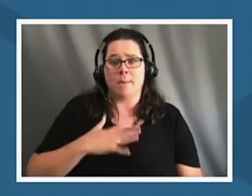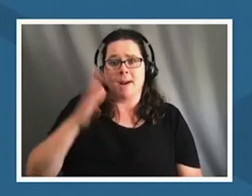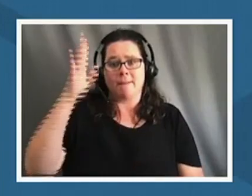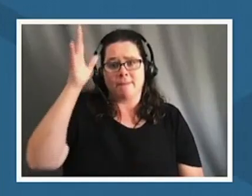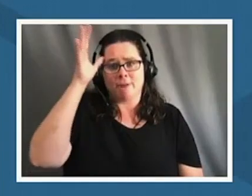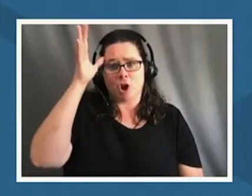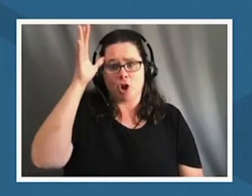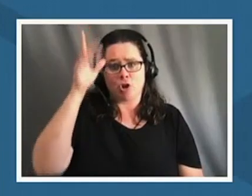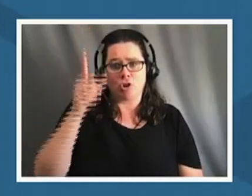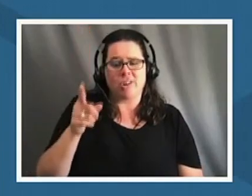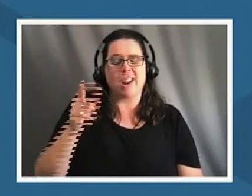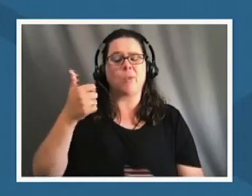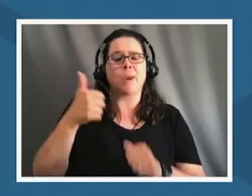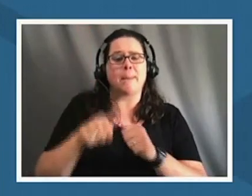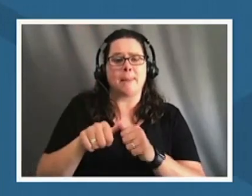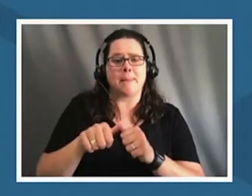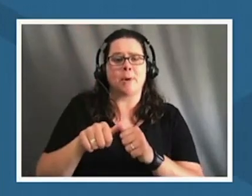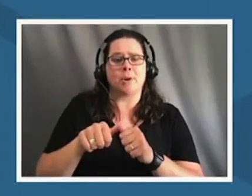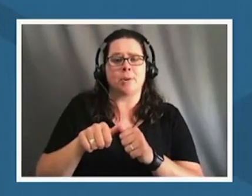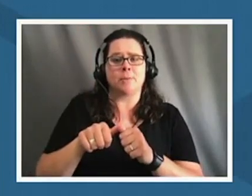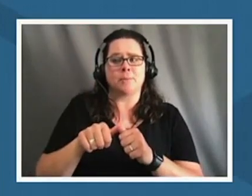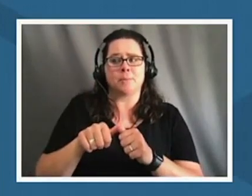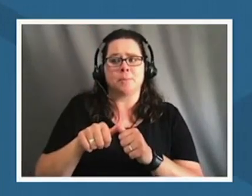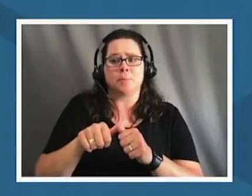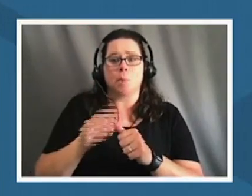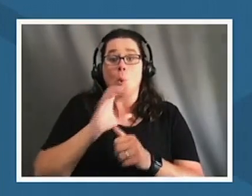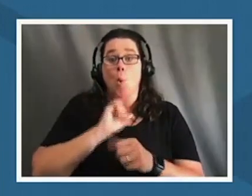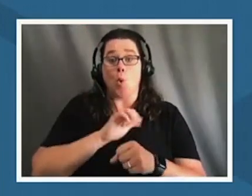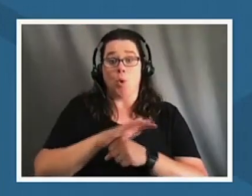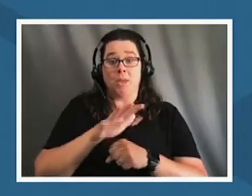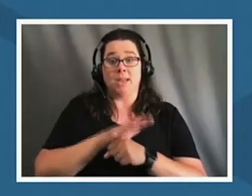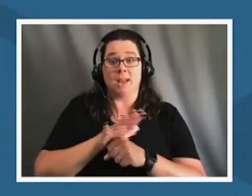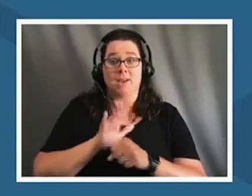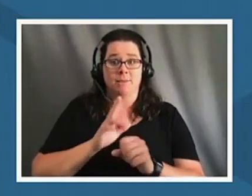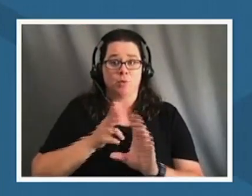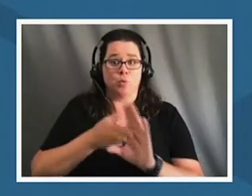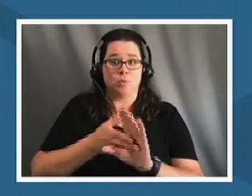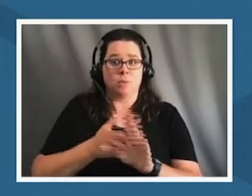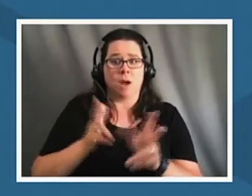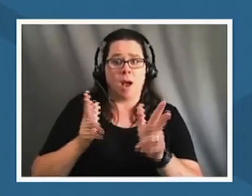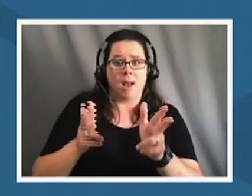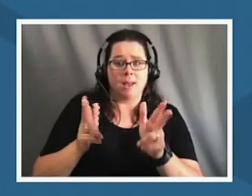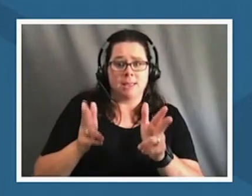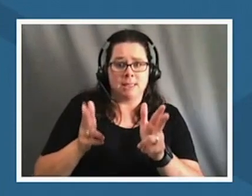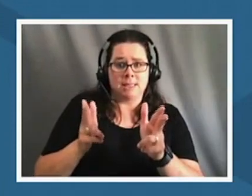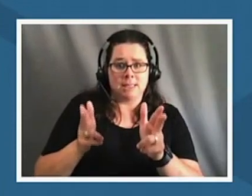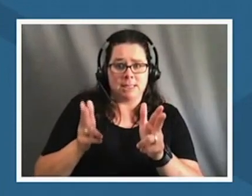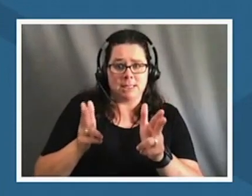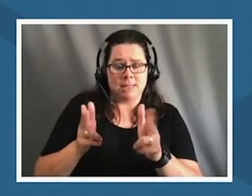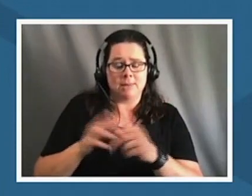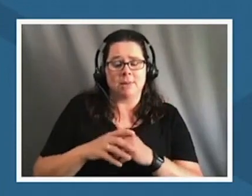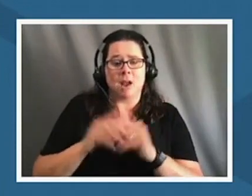and i remember being old enough to go hunting and